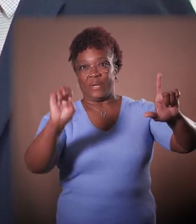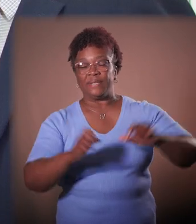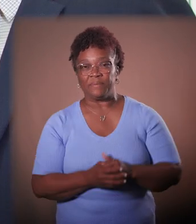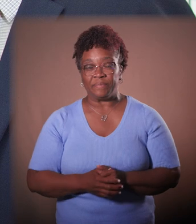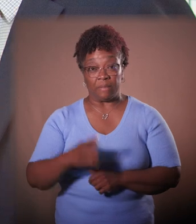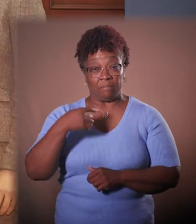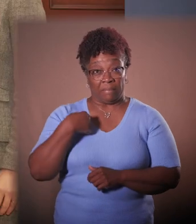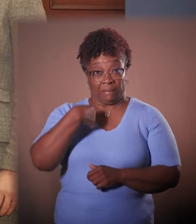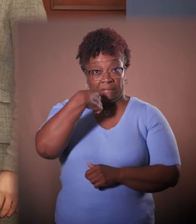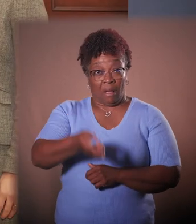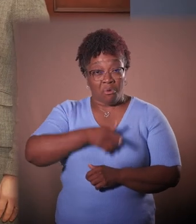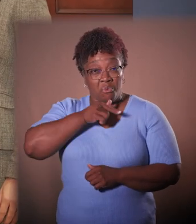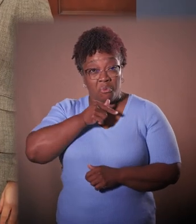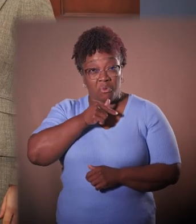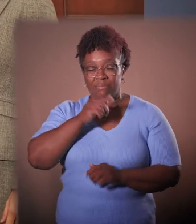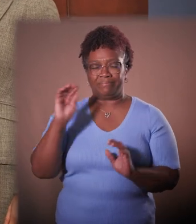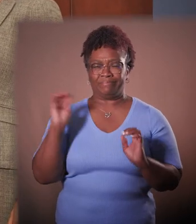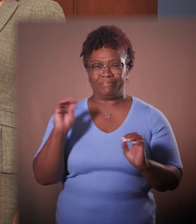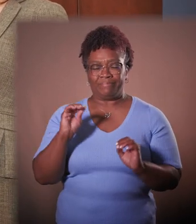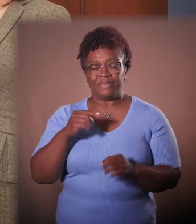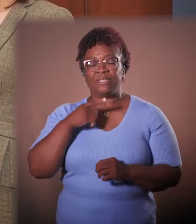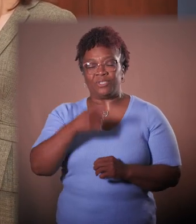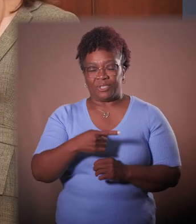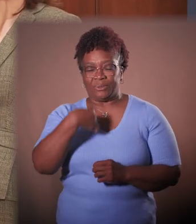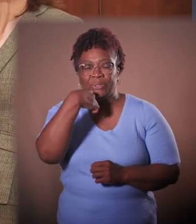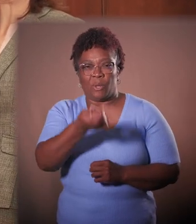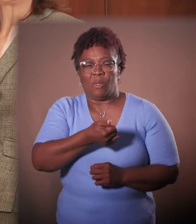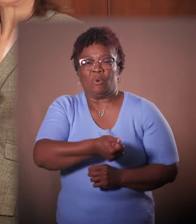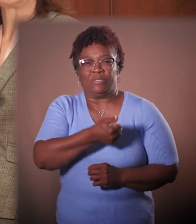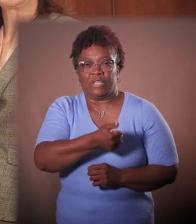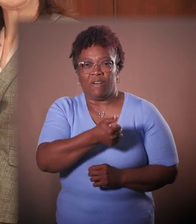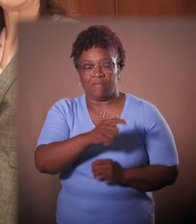it's better for her to tell you a bit more about herself.